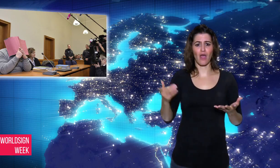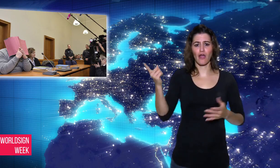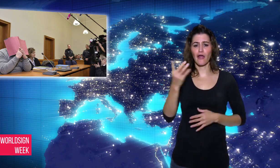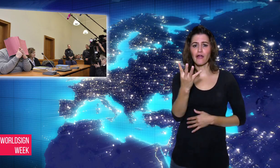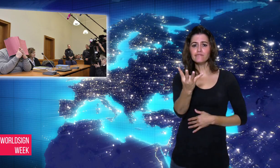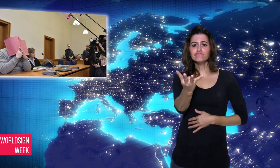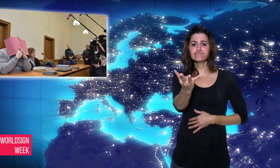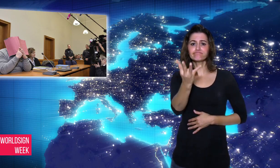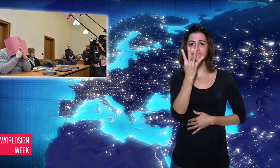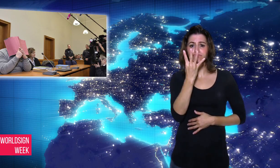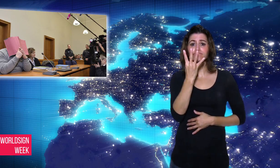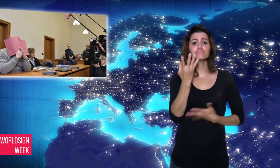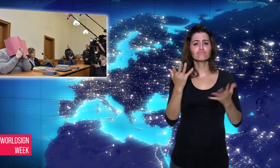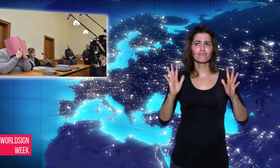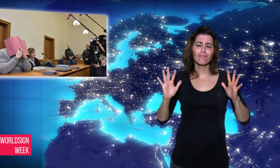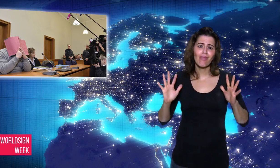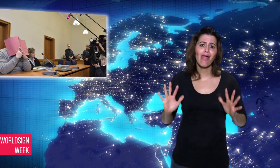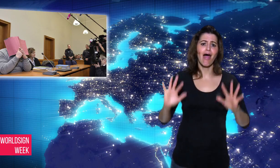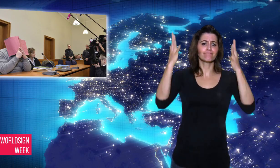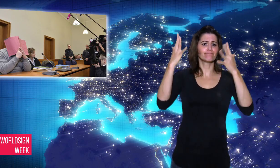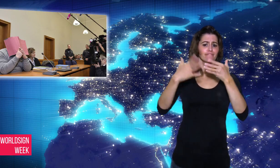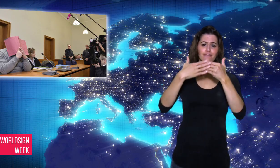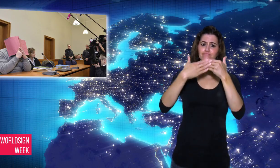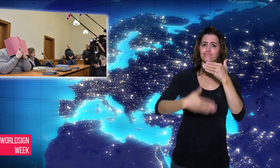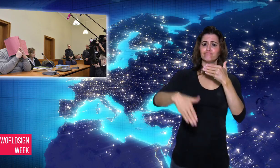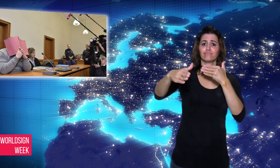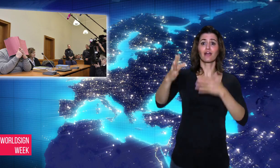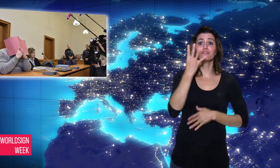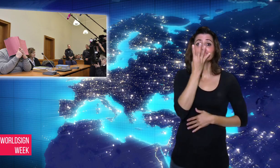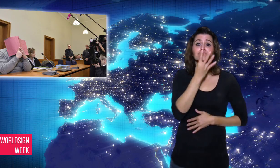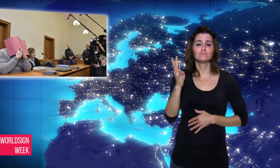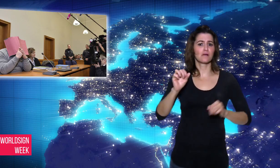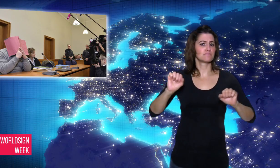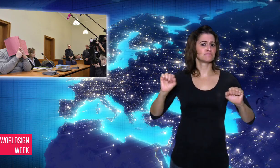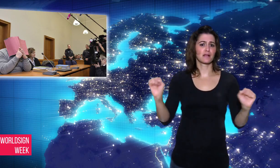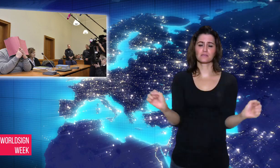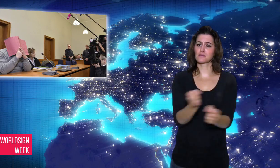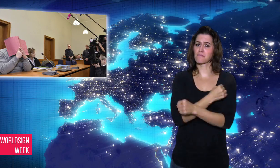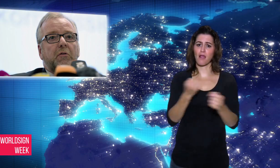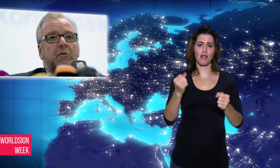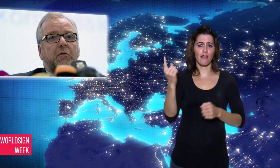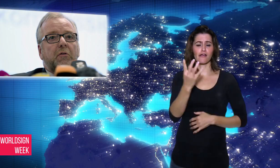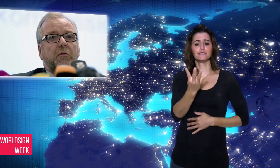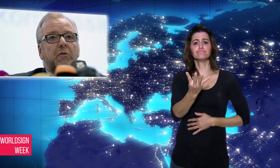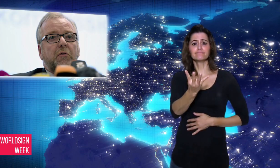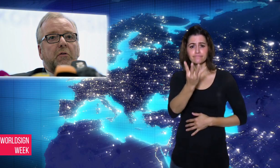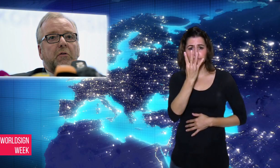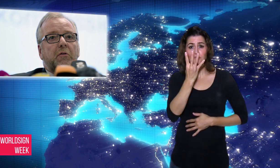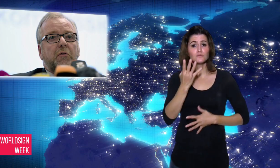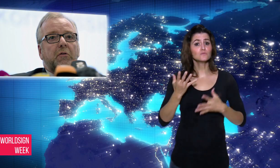sentence in prison for murdering six patients,